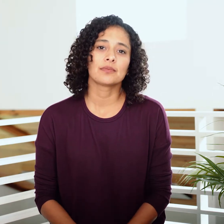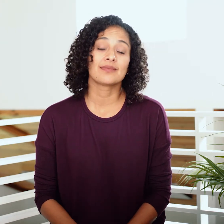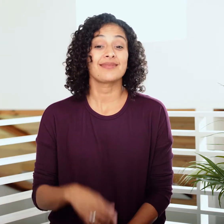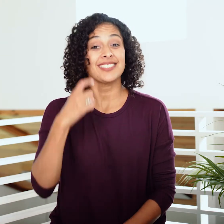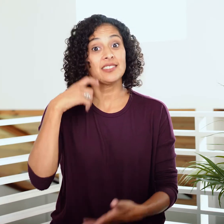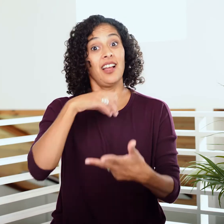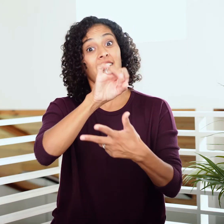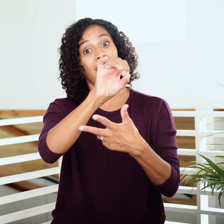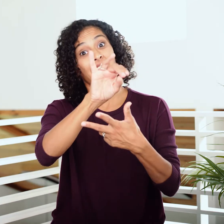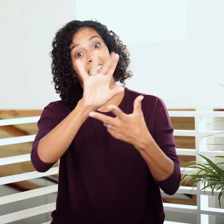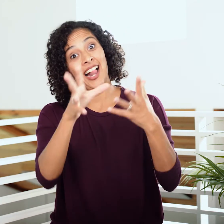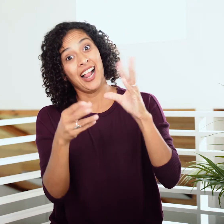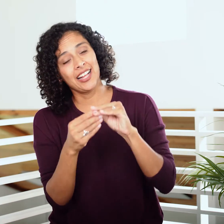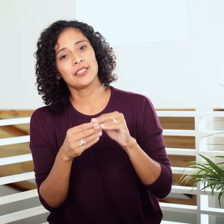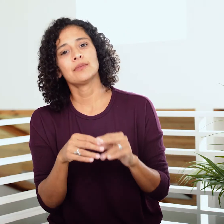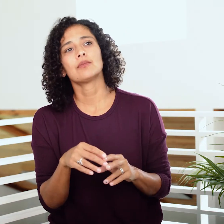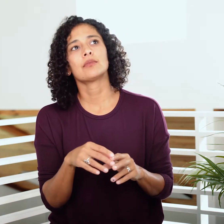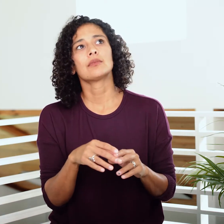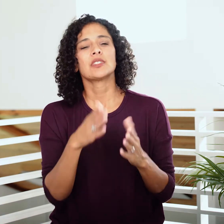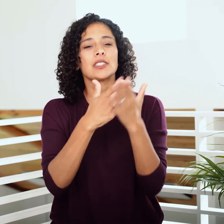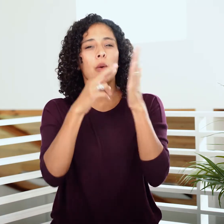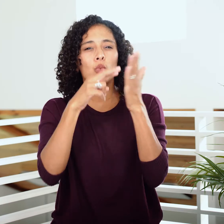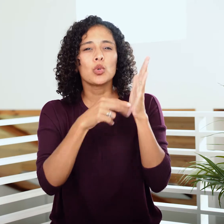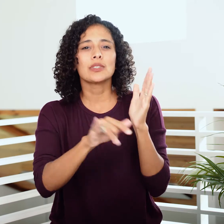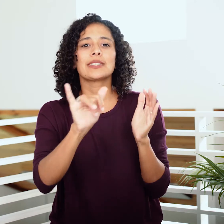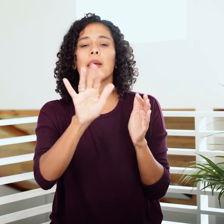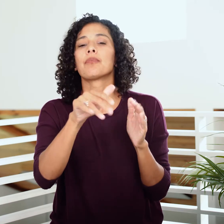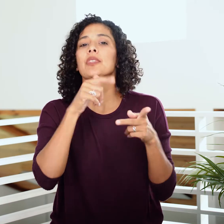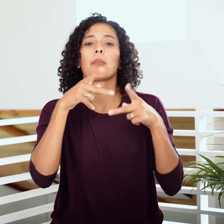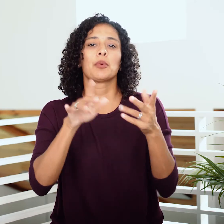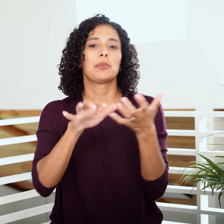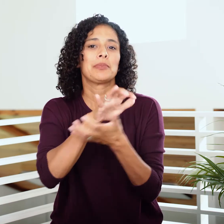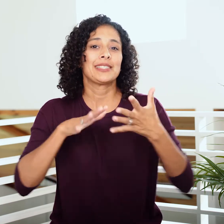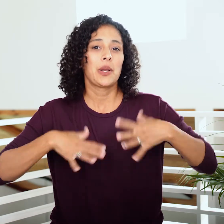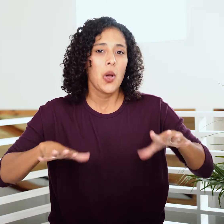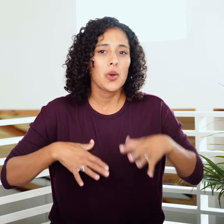All that to say, since rules like not wearing blended garments